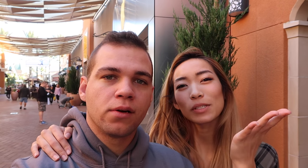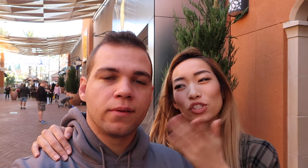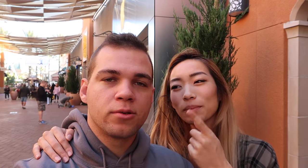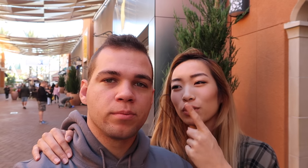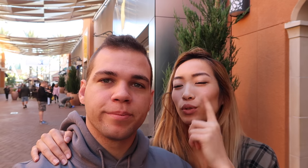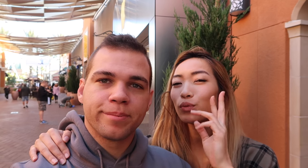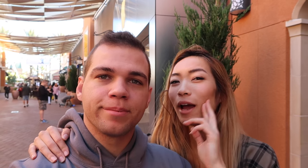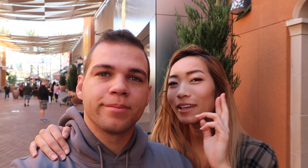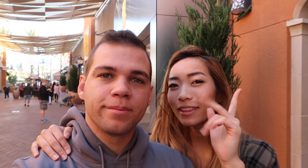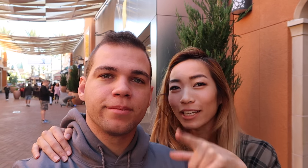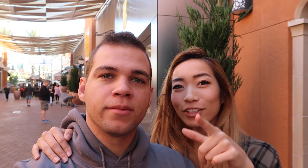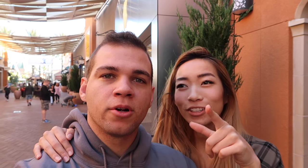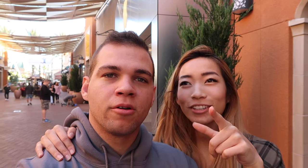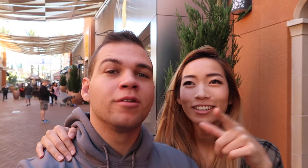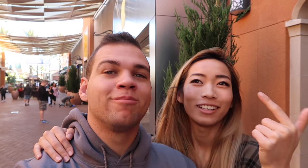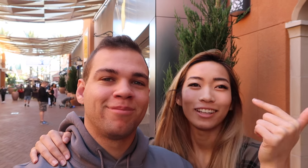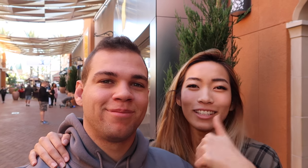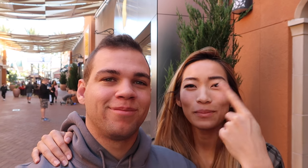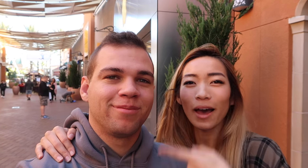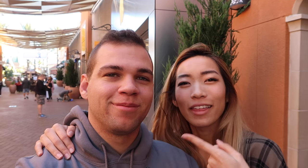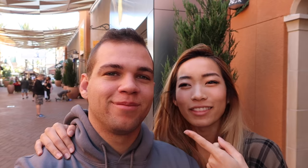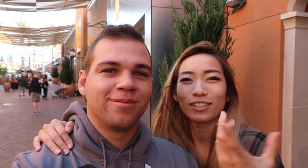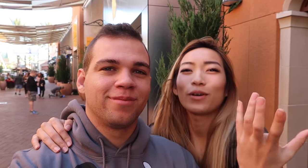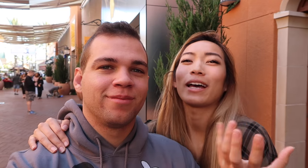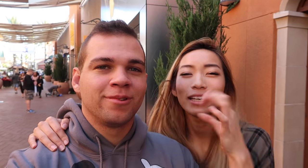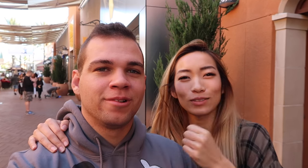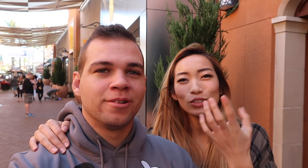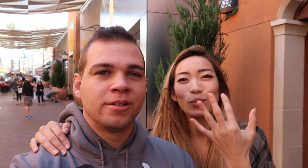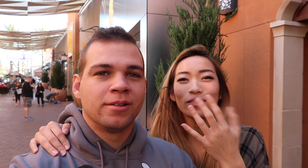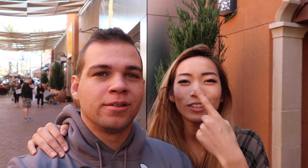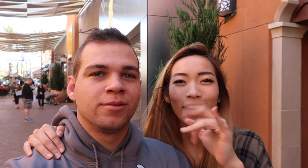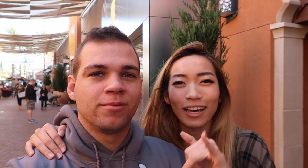and it's going to be shipped to Ryan later this month so I guess we'll just wait for that